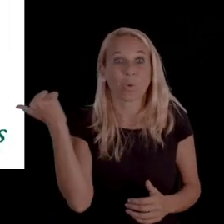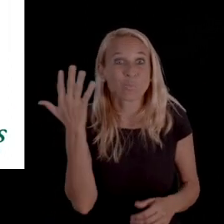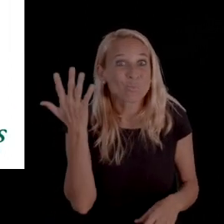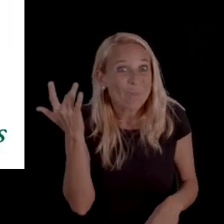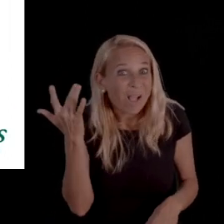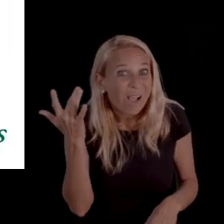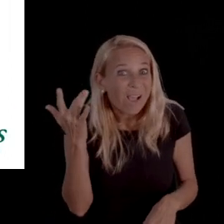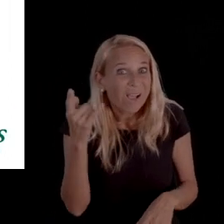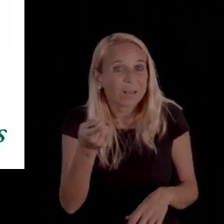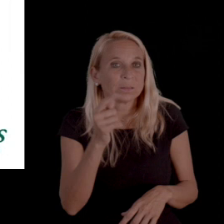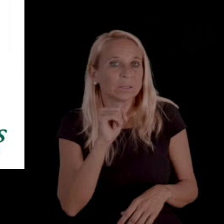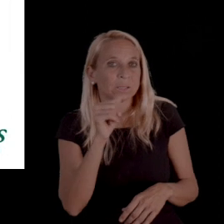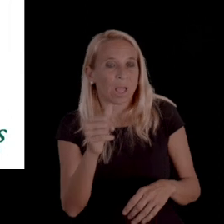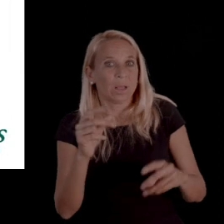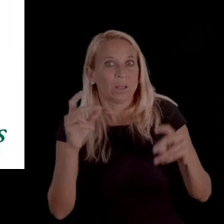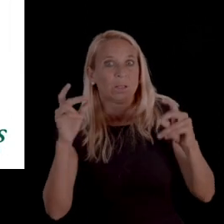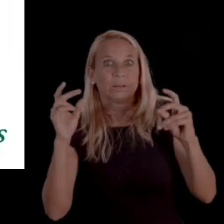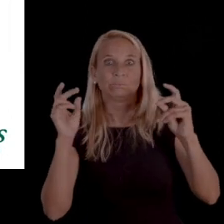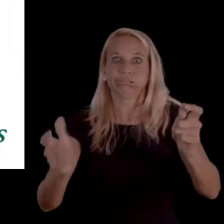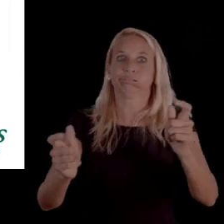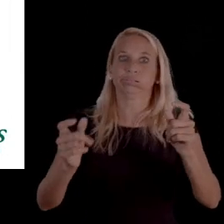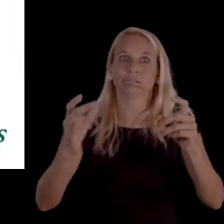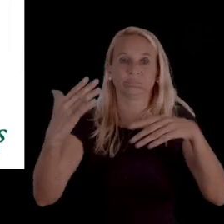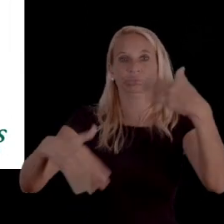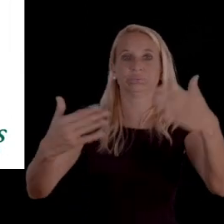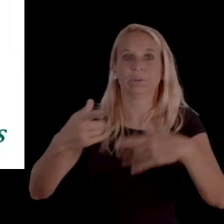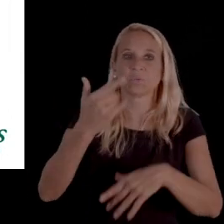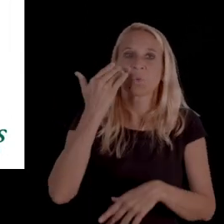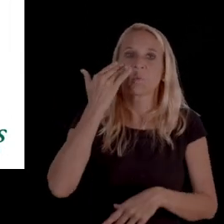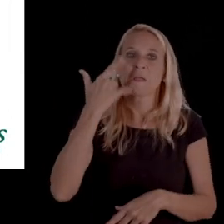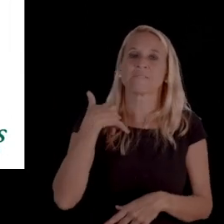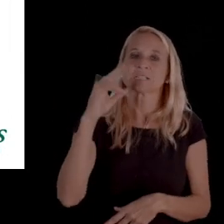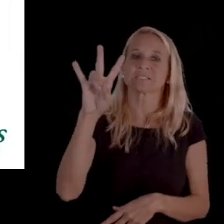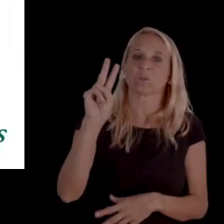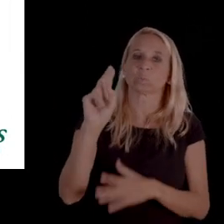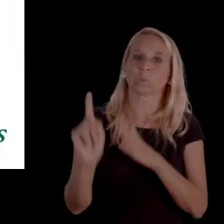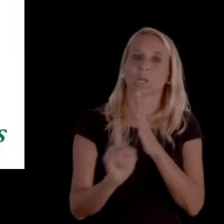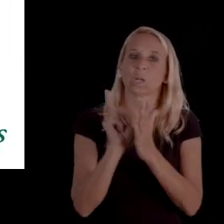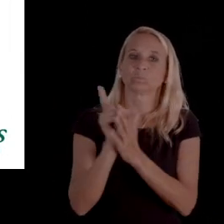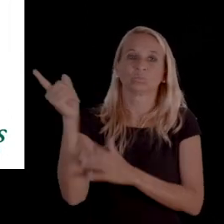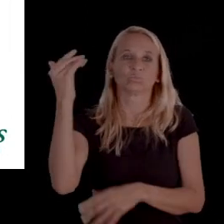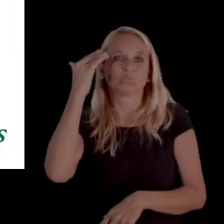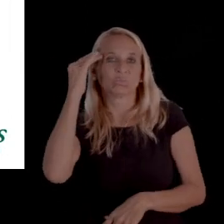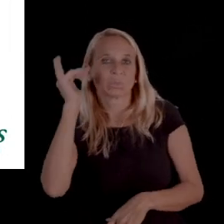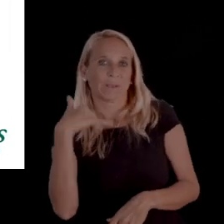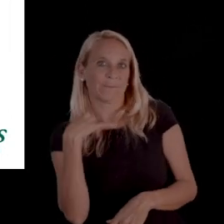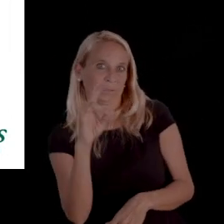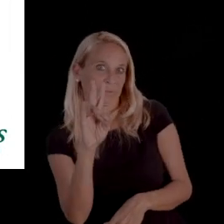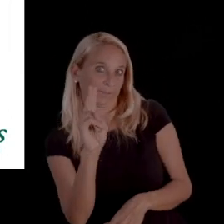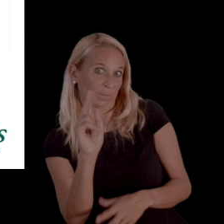'cause now it's not just what is promptly and expeditiously? You know you have 72 hours, and they're aware that they have 72 hours